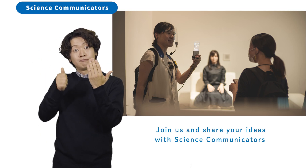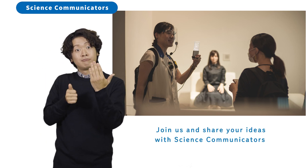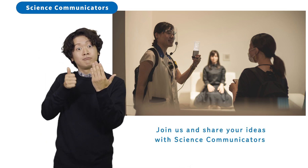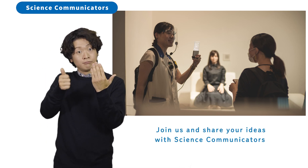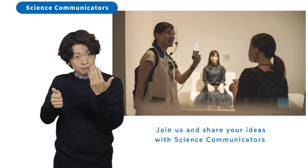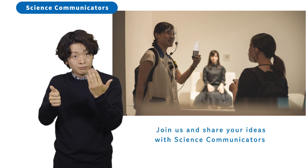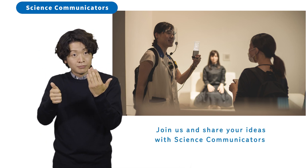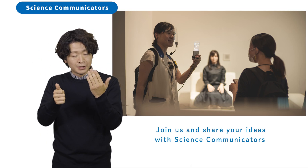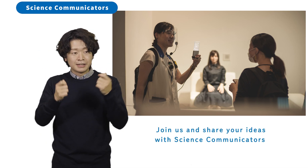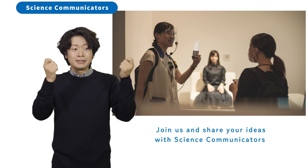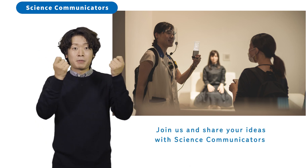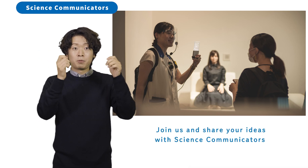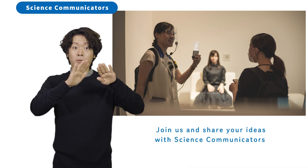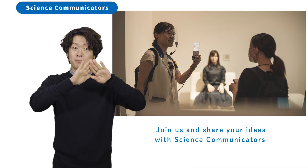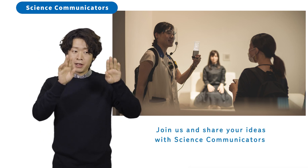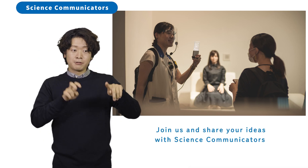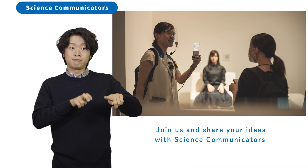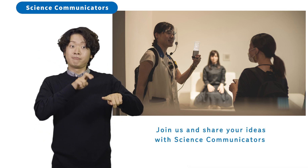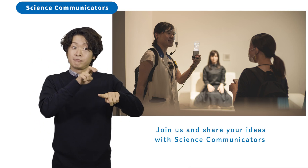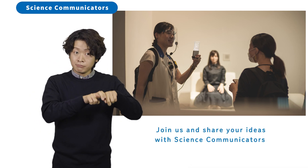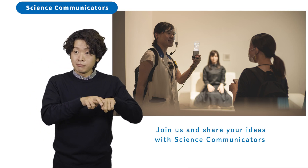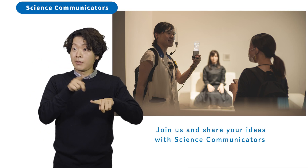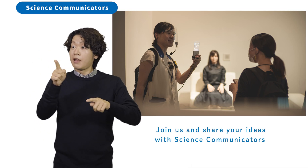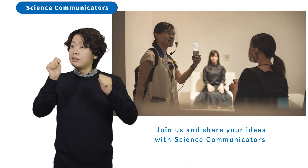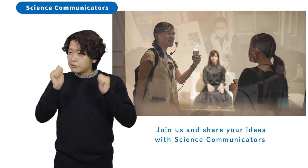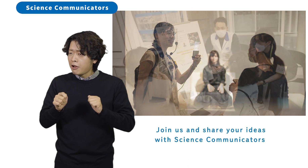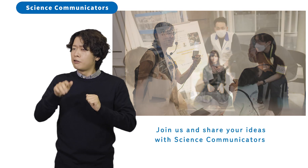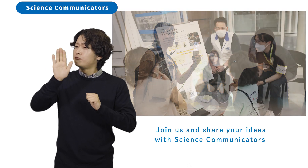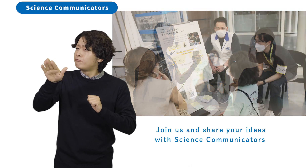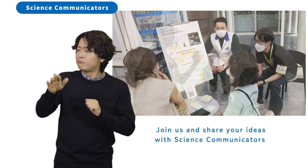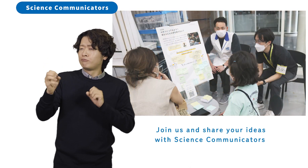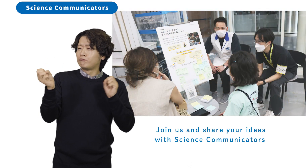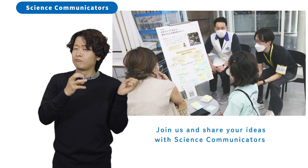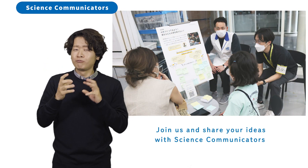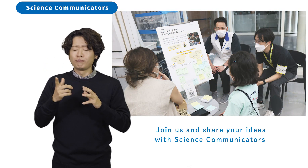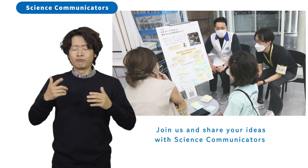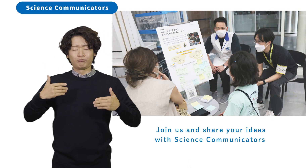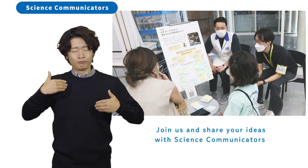Join us and share your ideas with Science Communicators